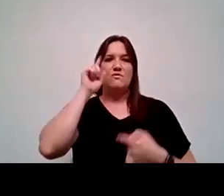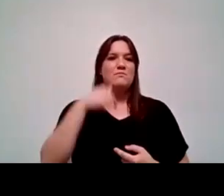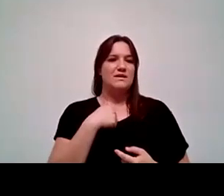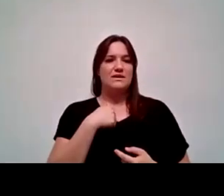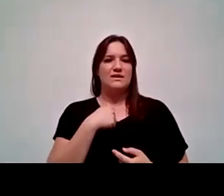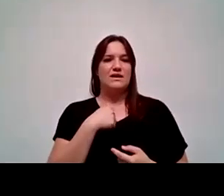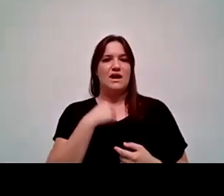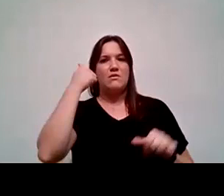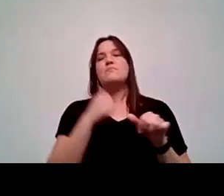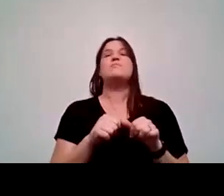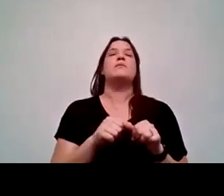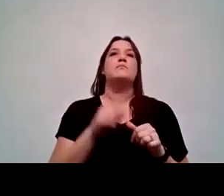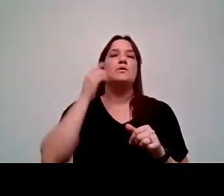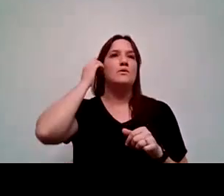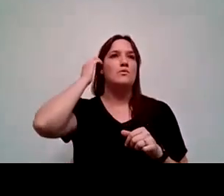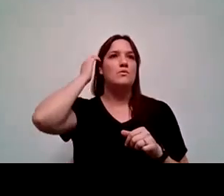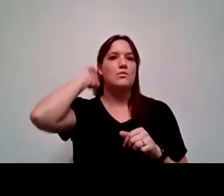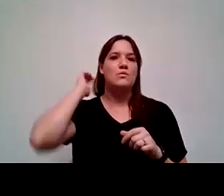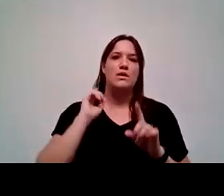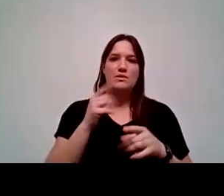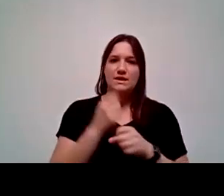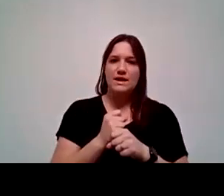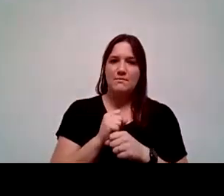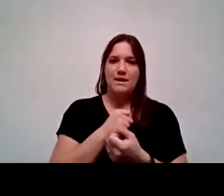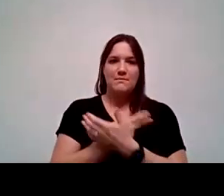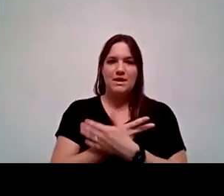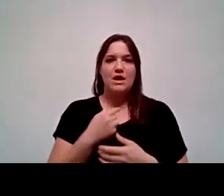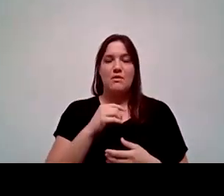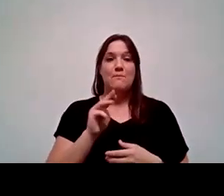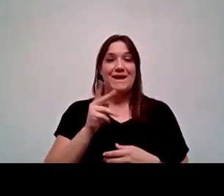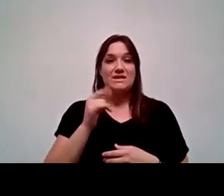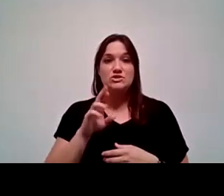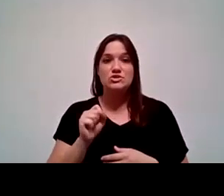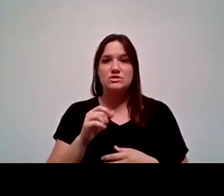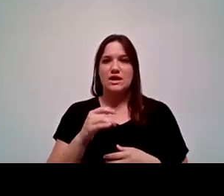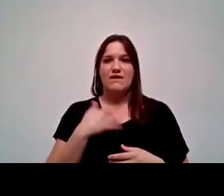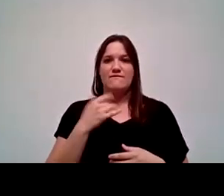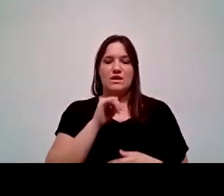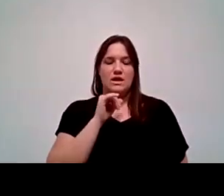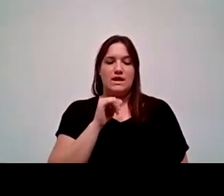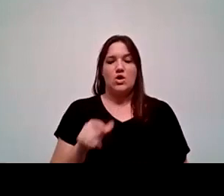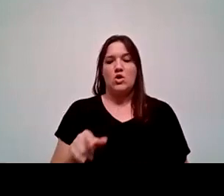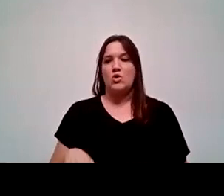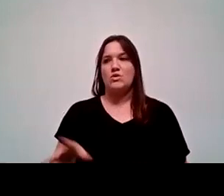I recall when I even went to get my master's, etc., I didn't feel like I belonged. I wanted somebody to come and tell me You don't belong here, you need to leave.